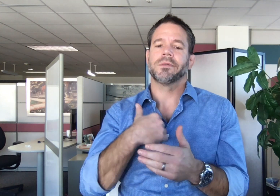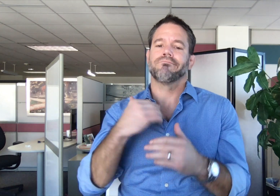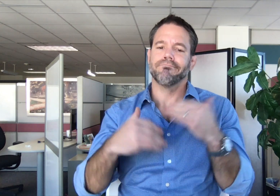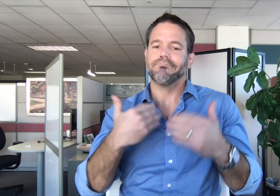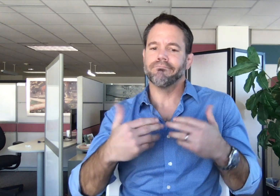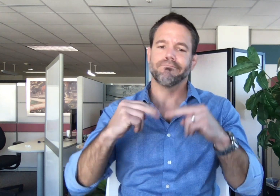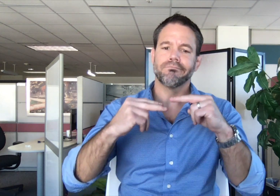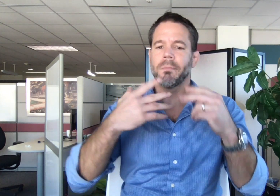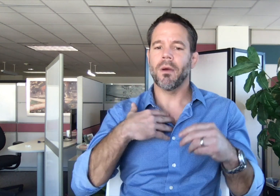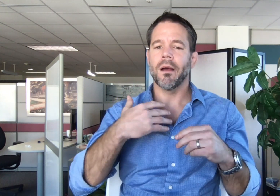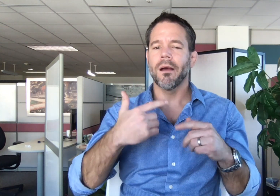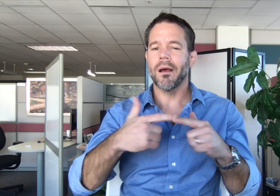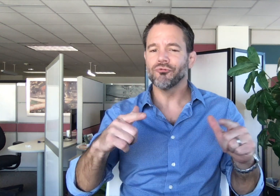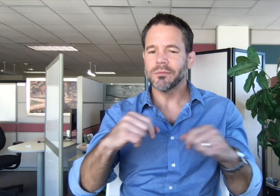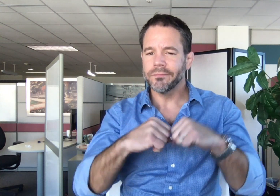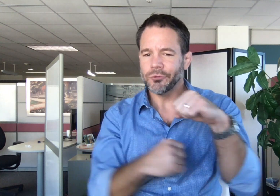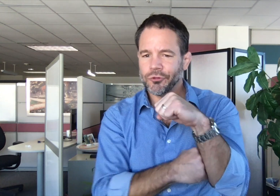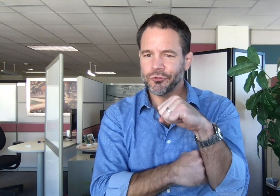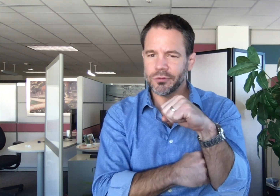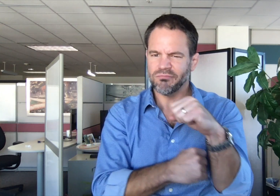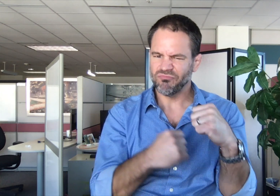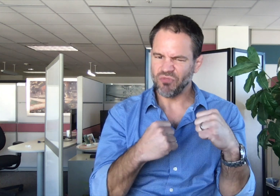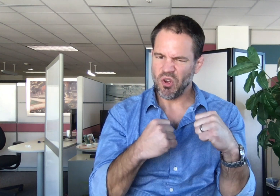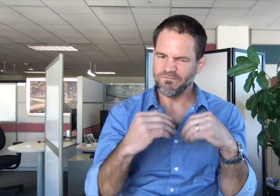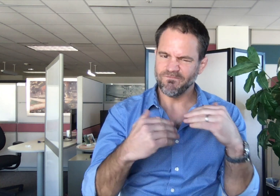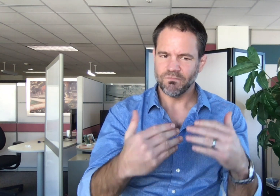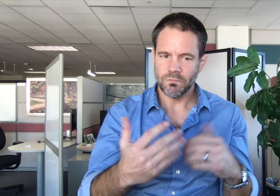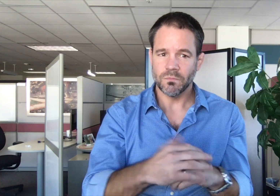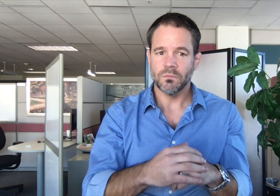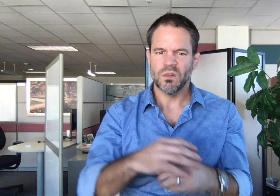I was able to build a robust language foundation and